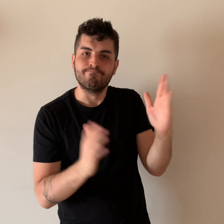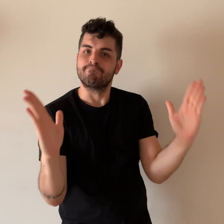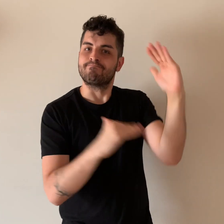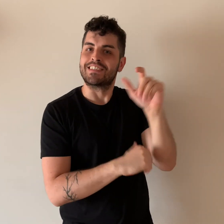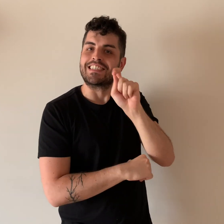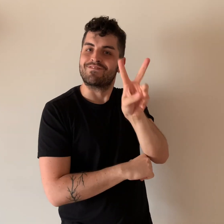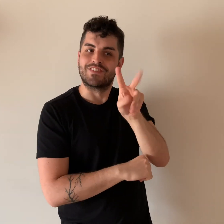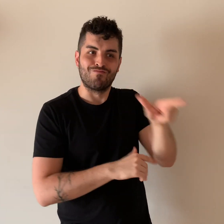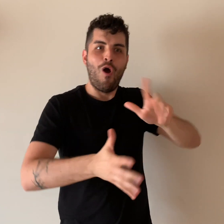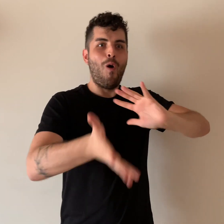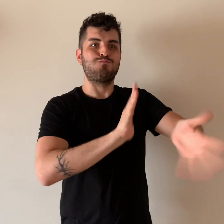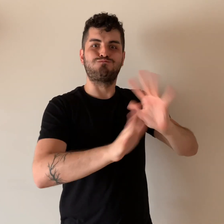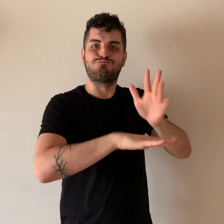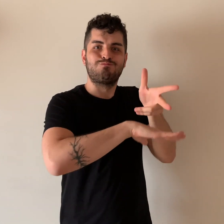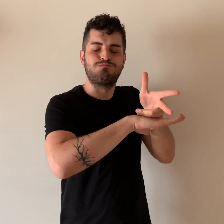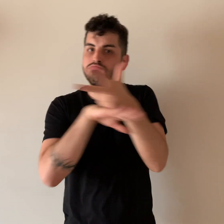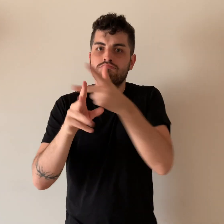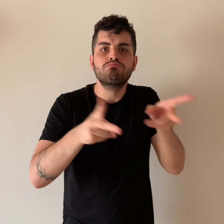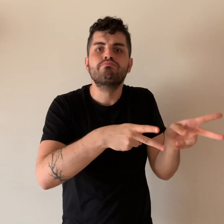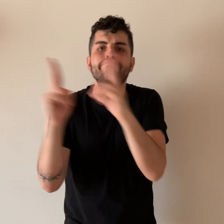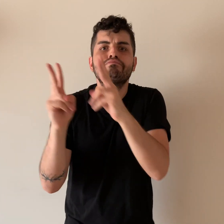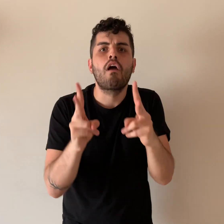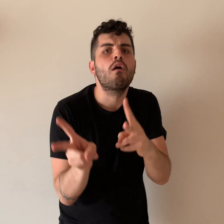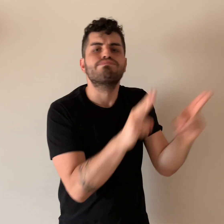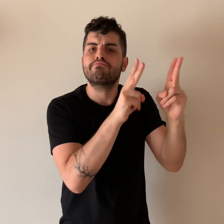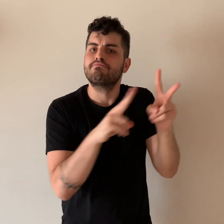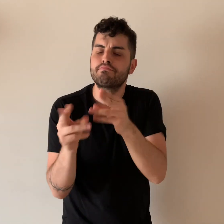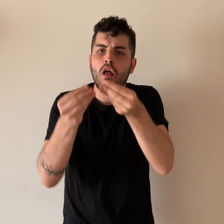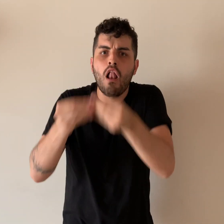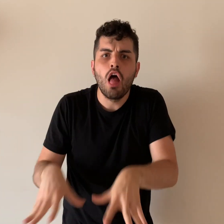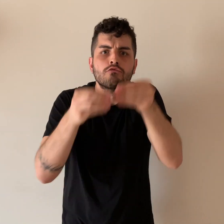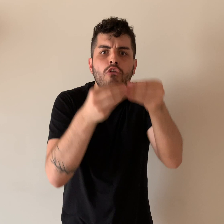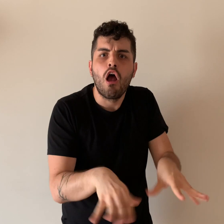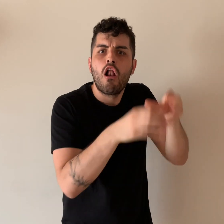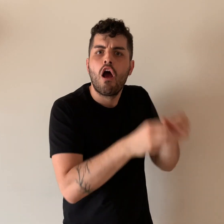the screen while the clip focuses on the speaker or something